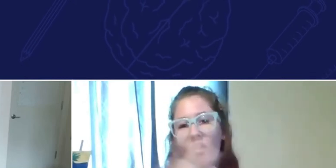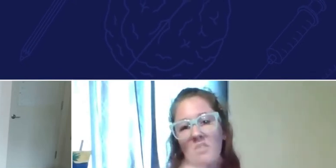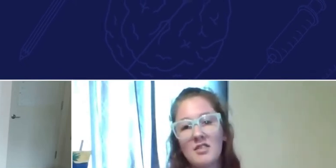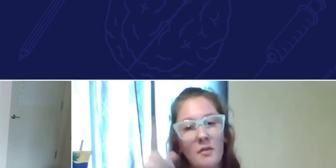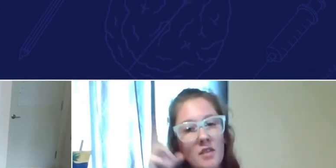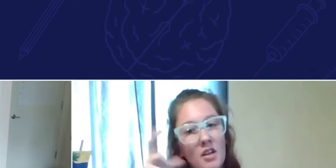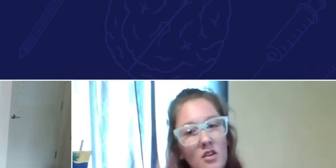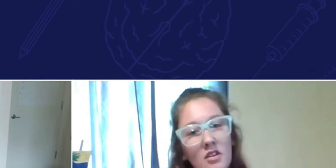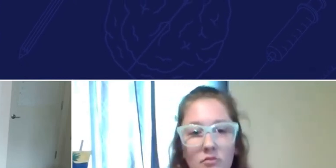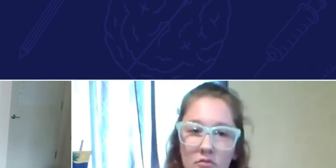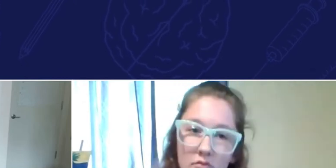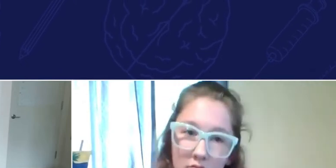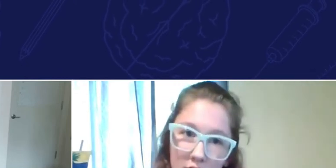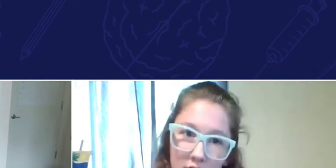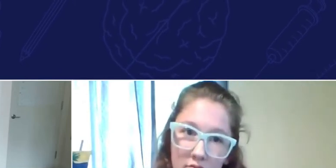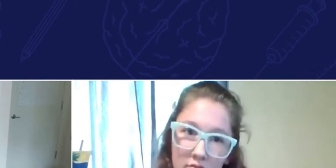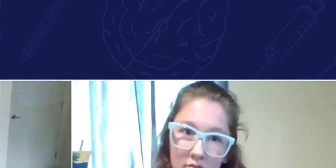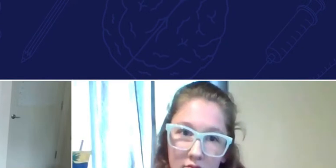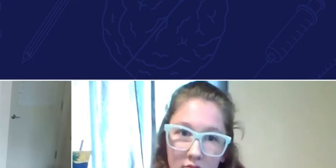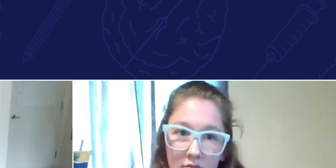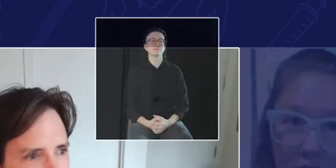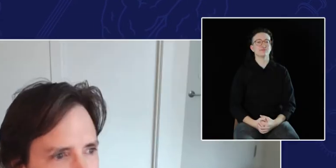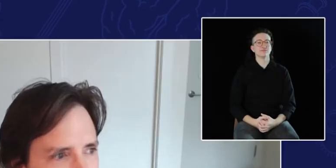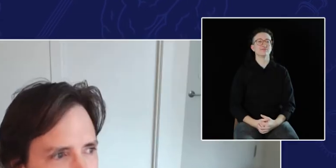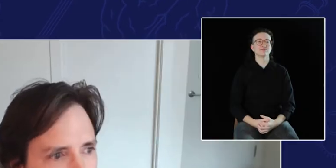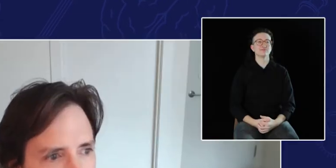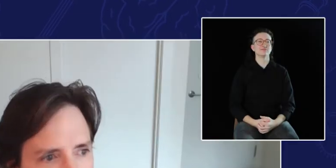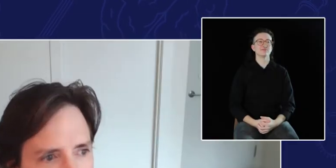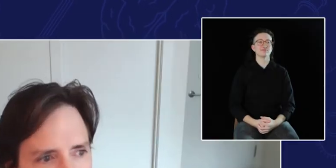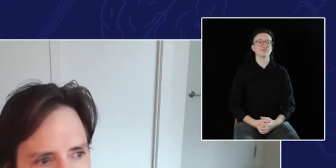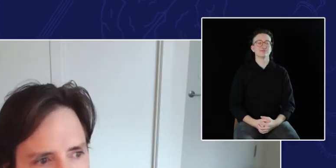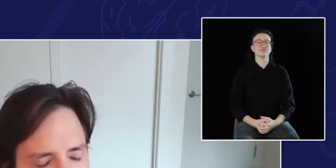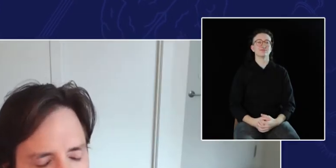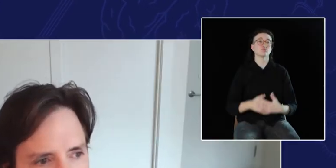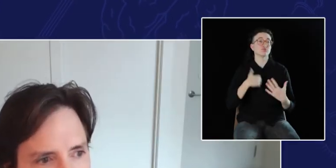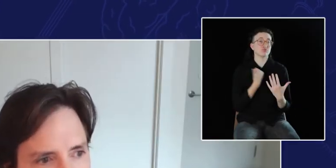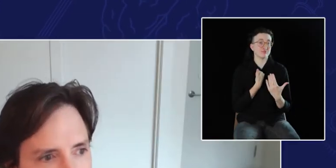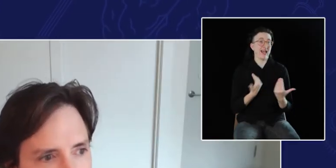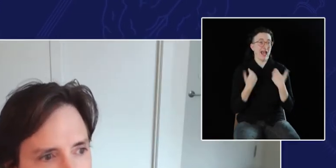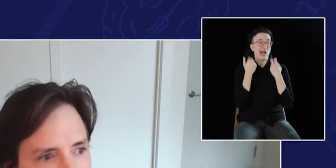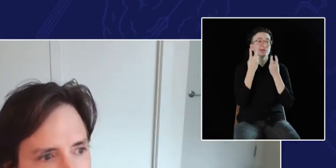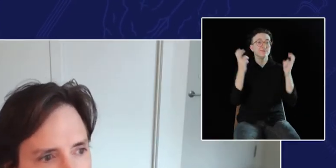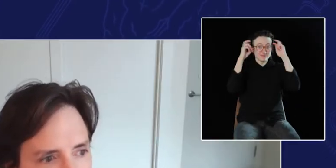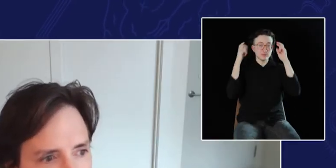have a difficult time hearing? [DR. RUFFIN]: Well, I wear cochlear implants, so I communicate